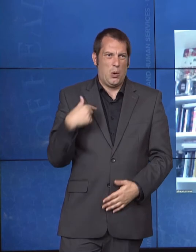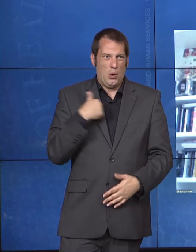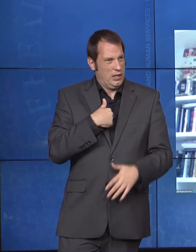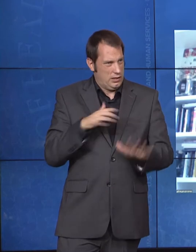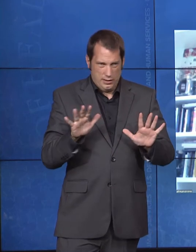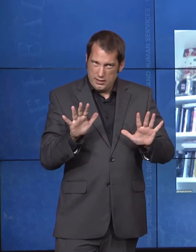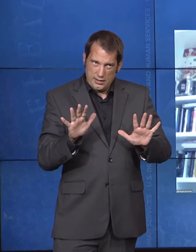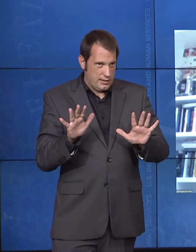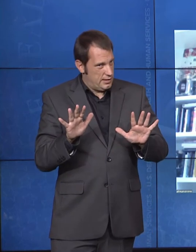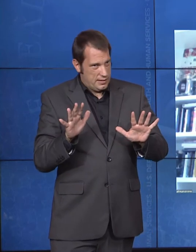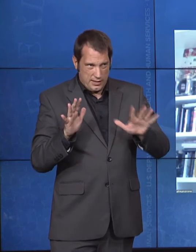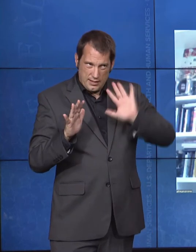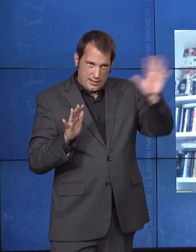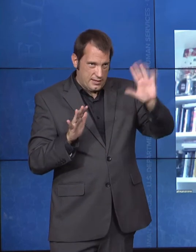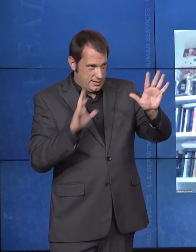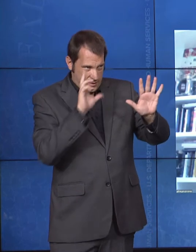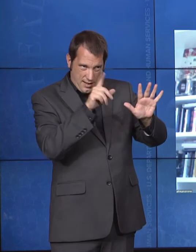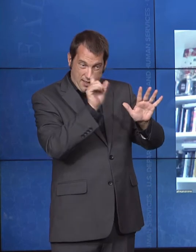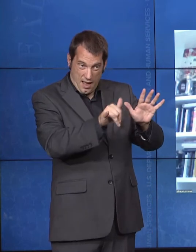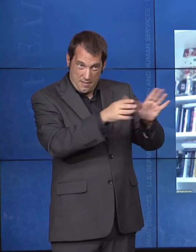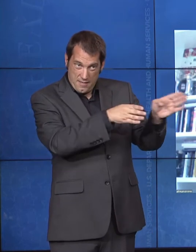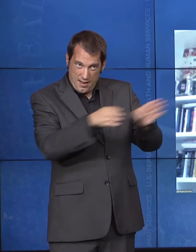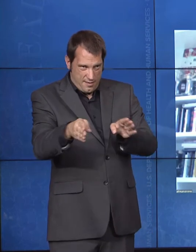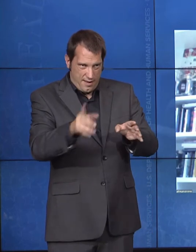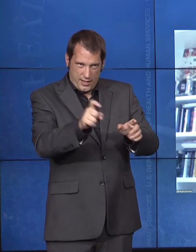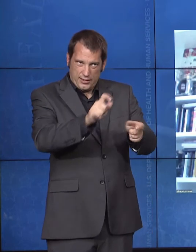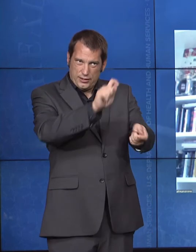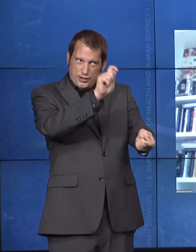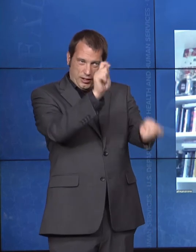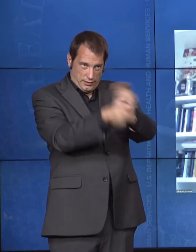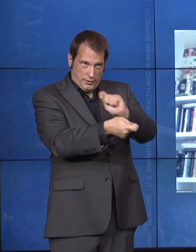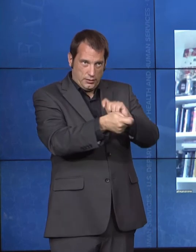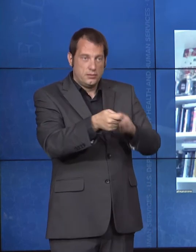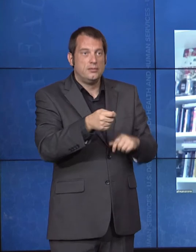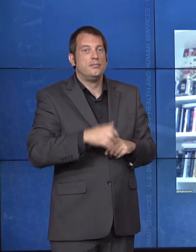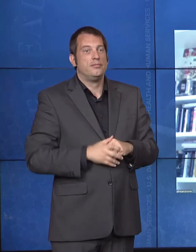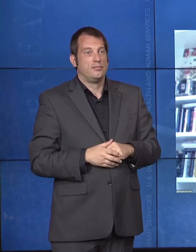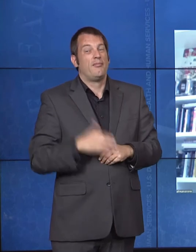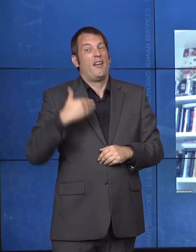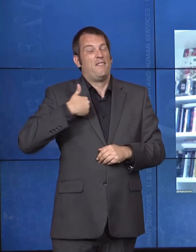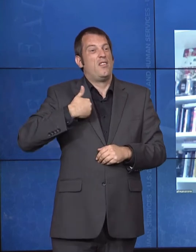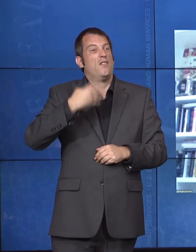There were four other states that we've been working with. There had been Alabama, Pennsylvania,